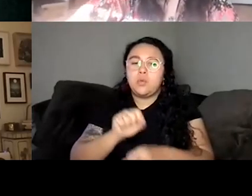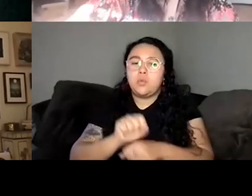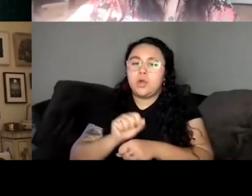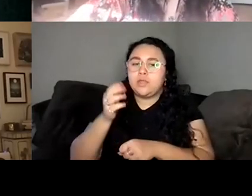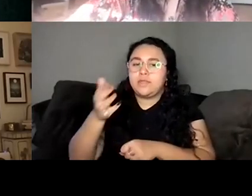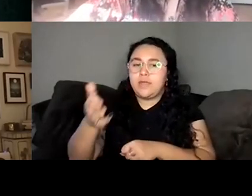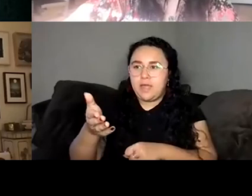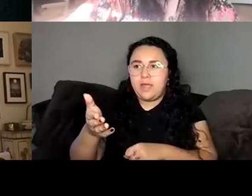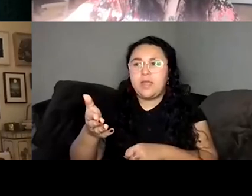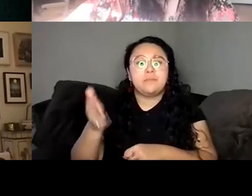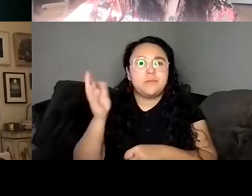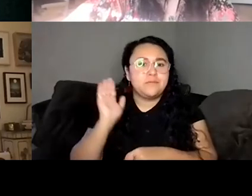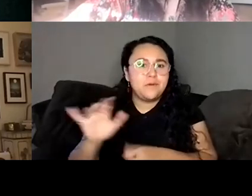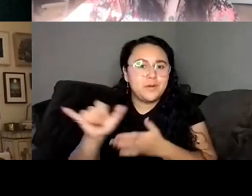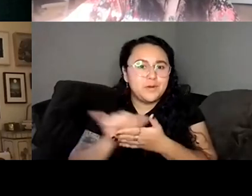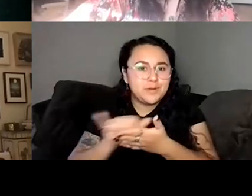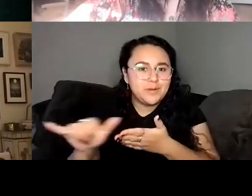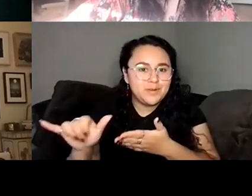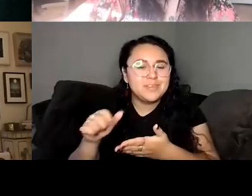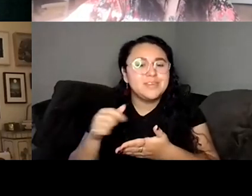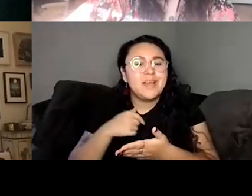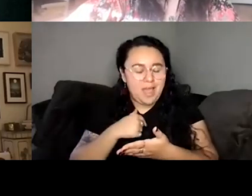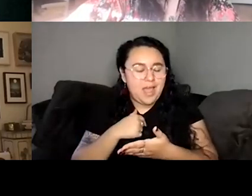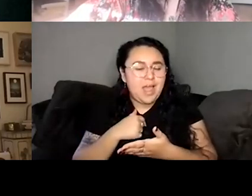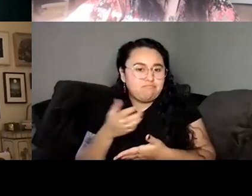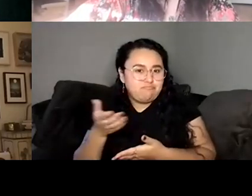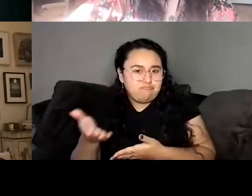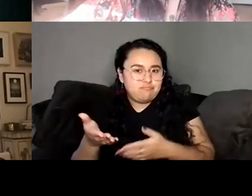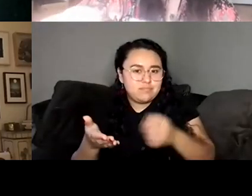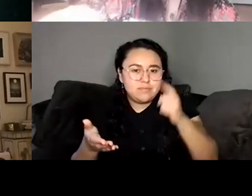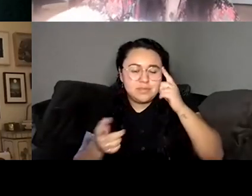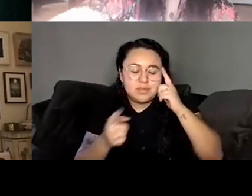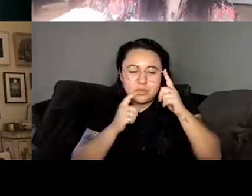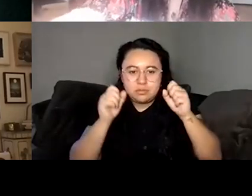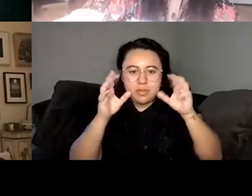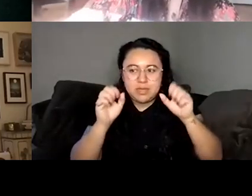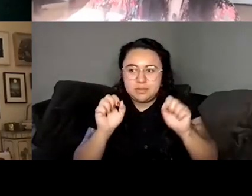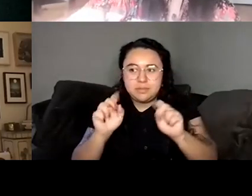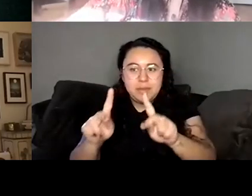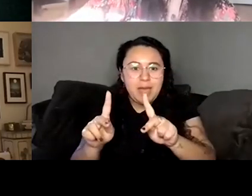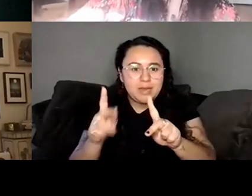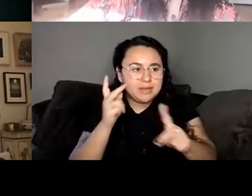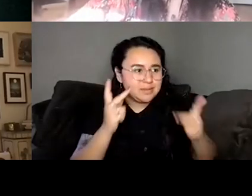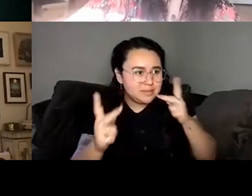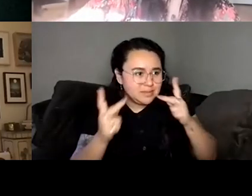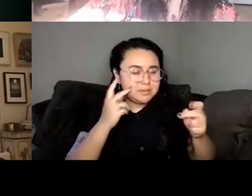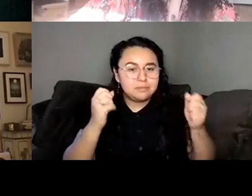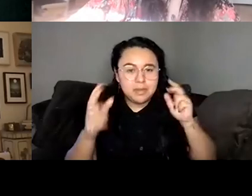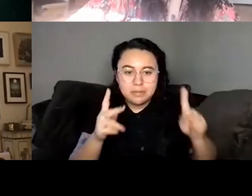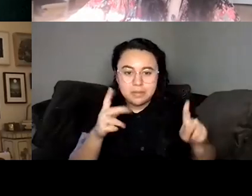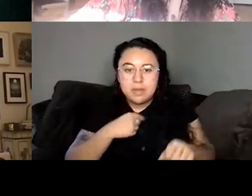York and it was kind of amazing to be there and see so many of the people I used to work